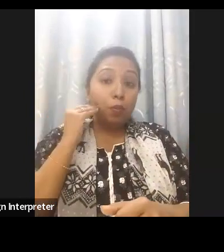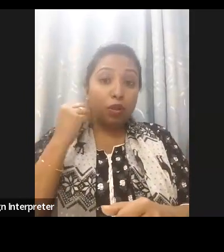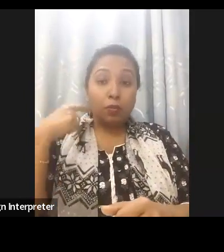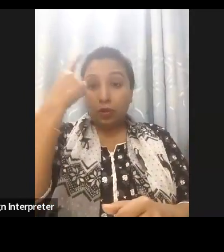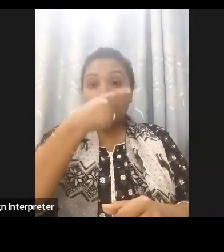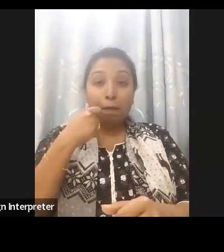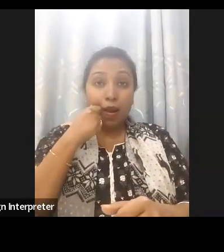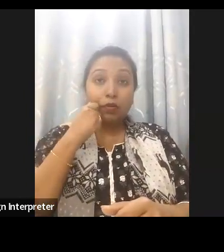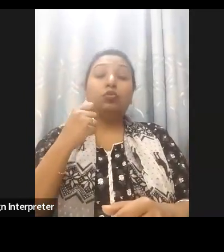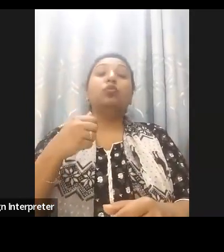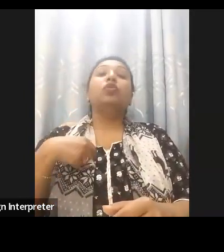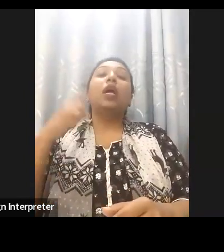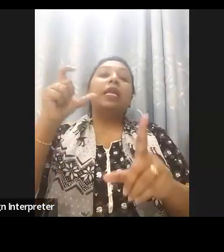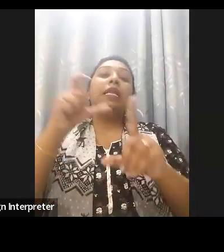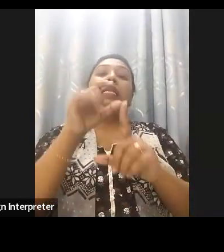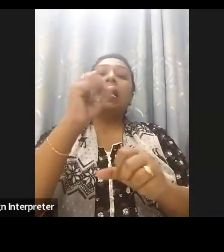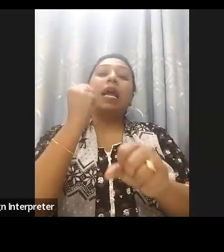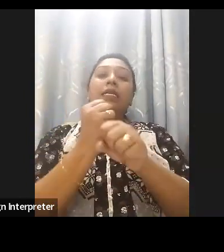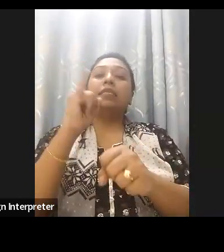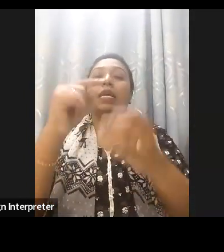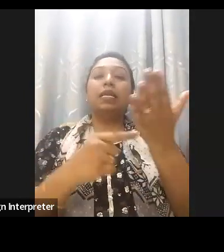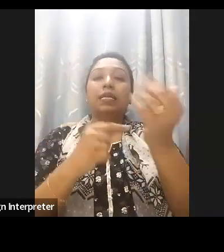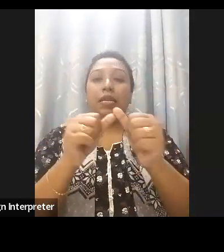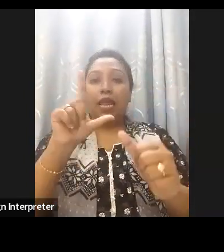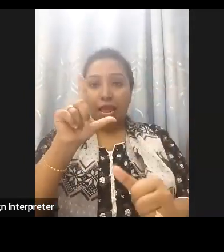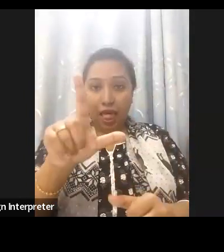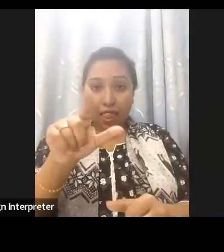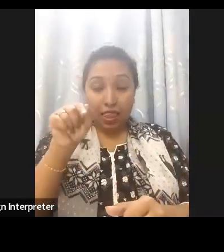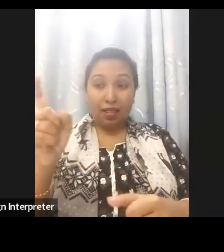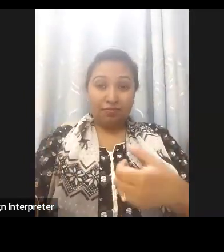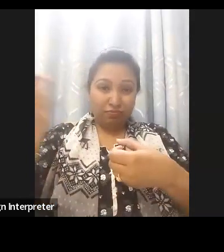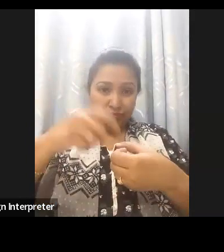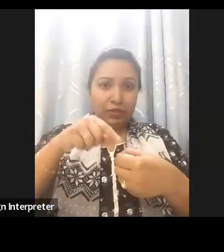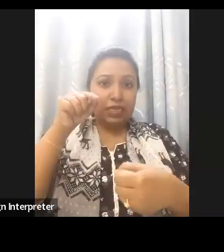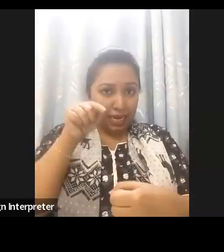Through the inclusive smart Bangladesh initiative Vision 2041, a2i services for inclusive citizenship,